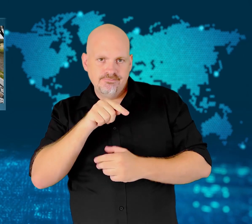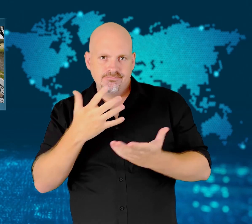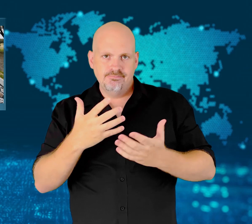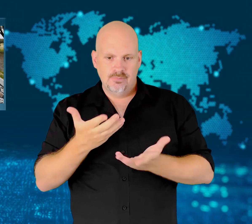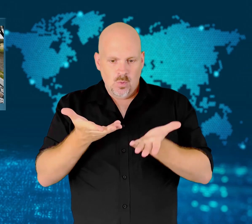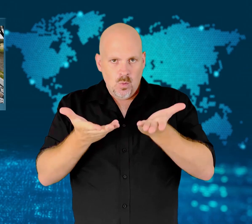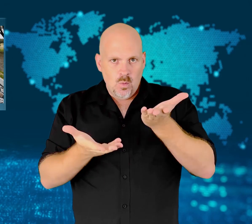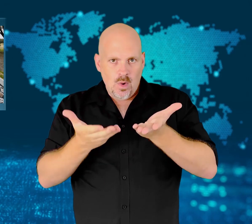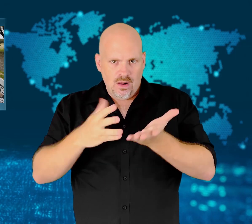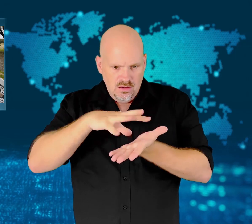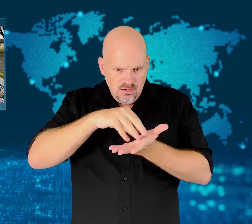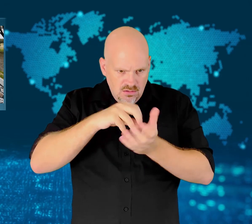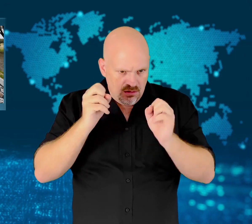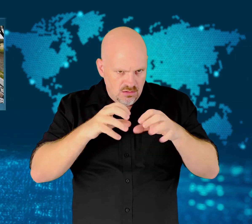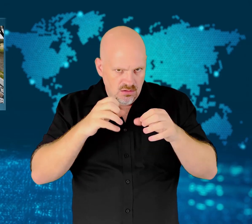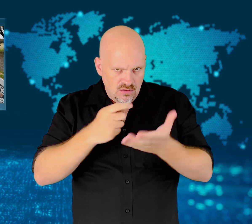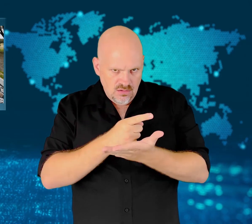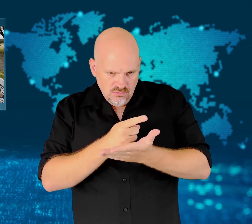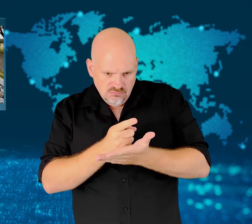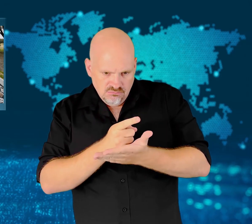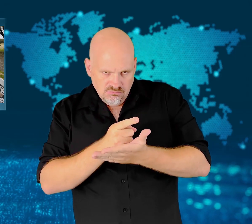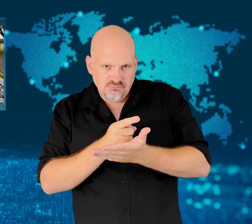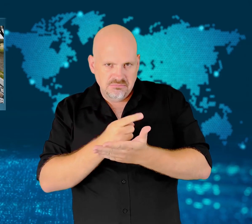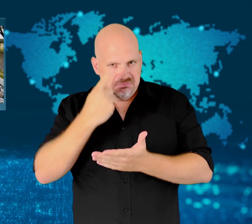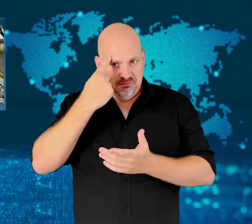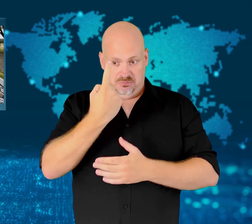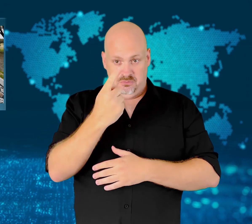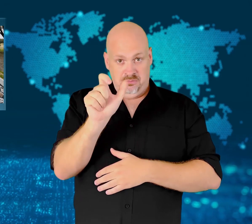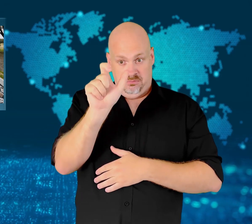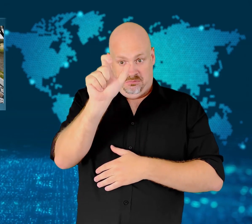weight of 2 kilograms in ashes.